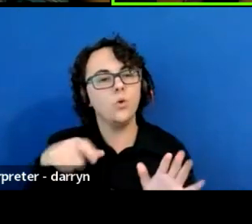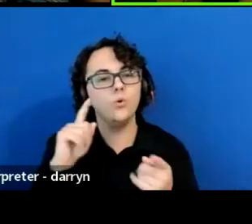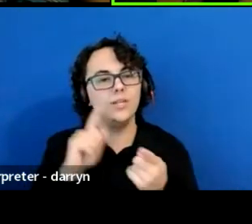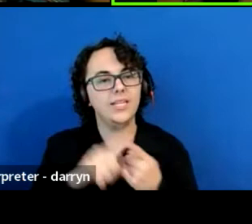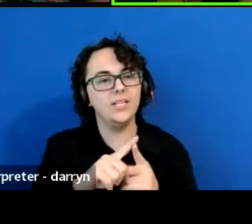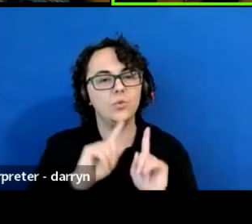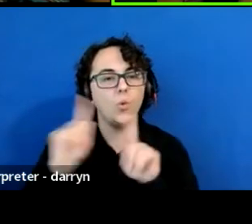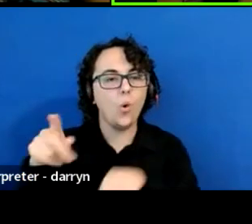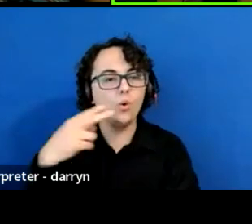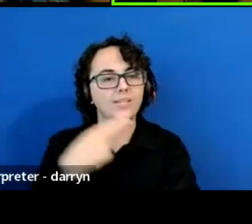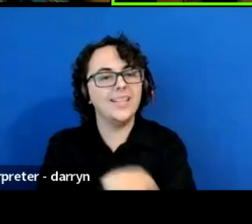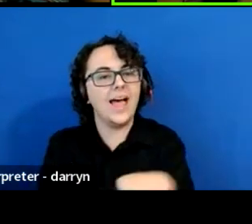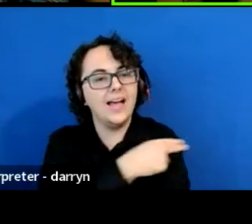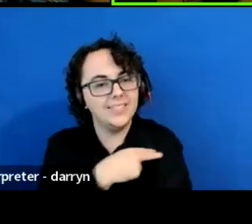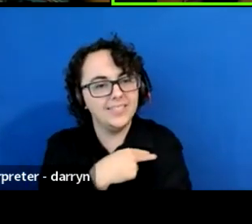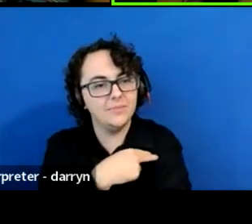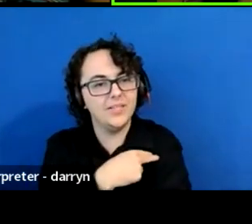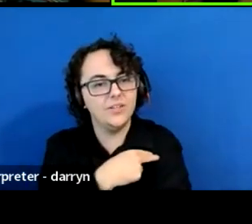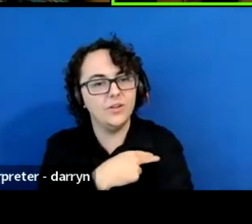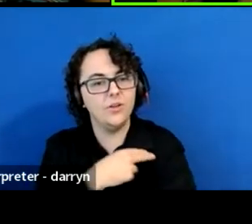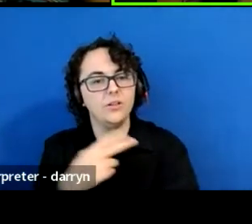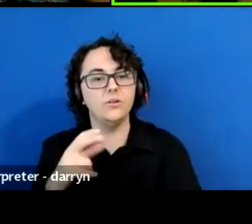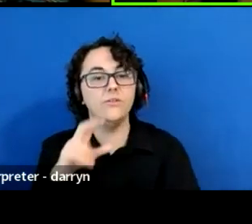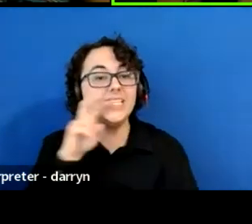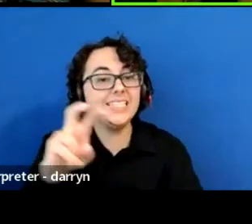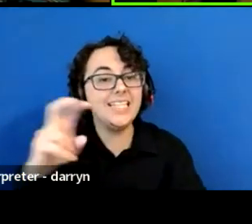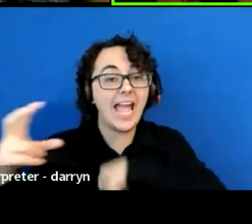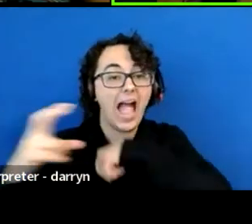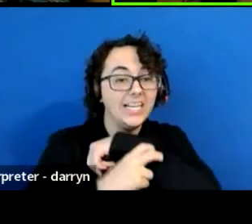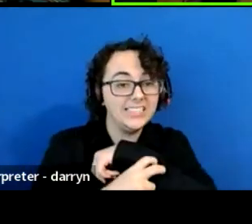when the snake bites us but because we have a home medicine